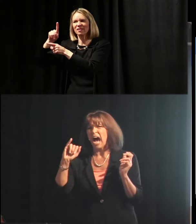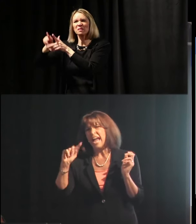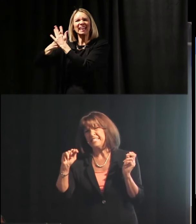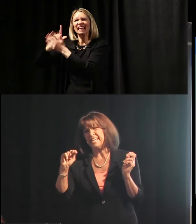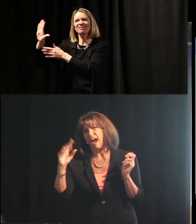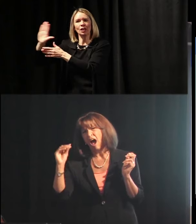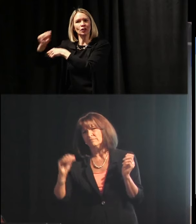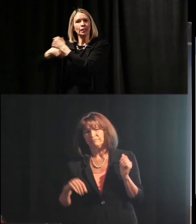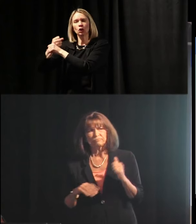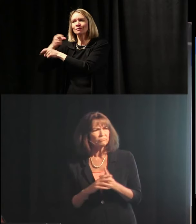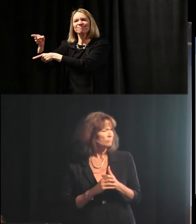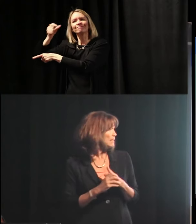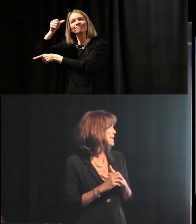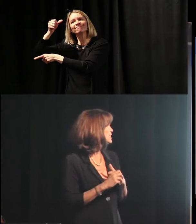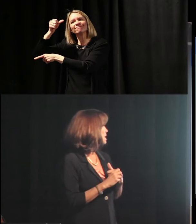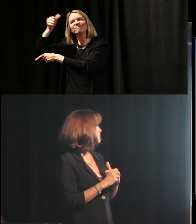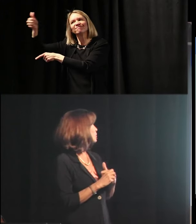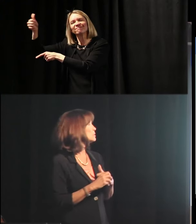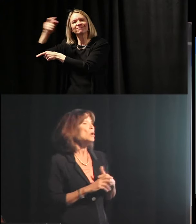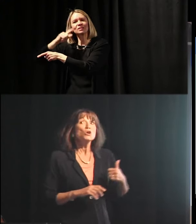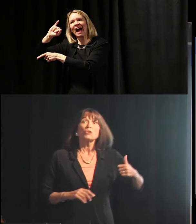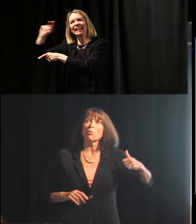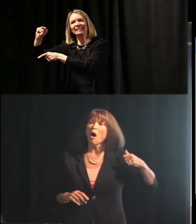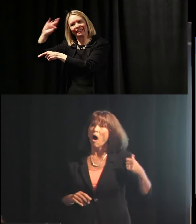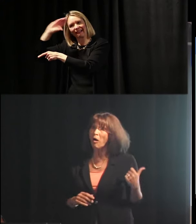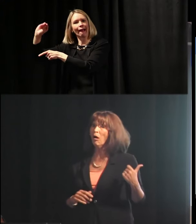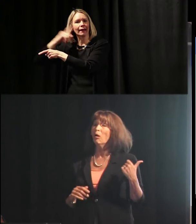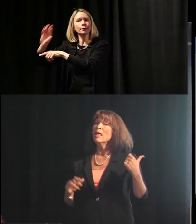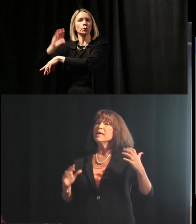He was an I.T. guy into computers. So Karl –